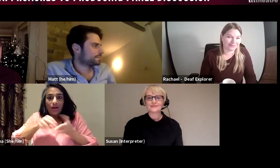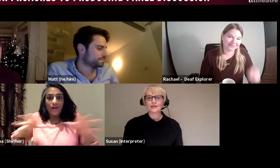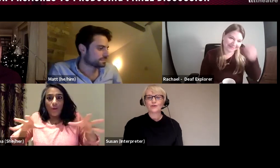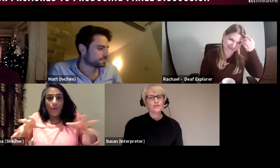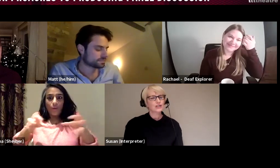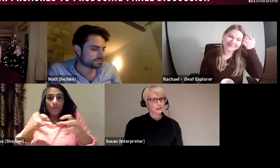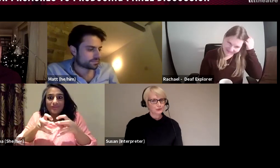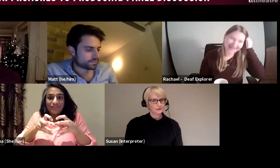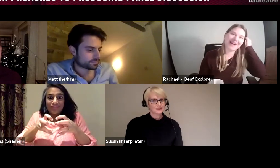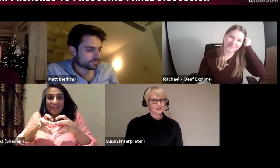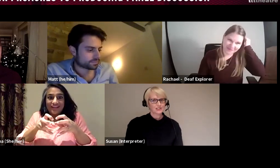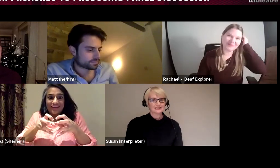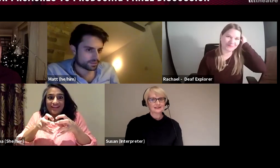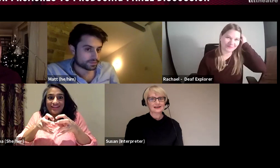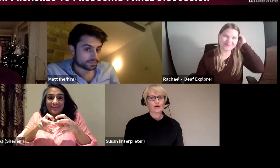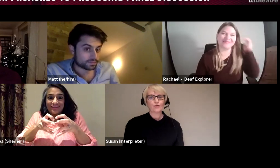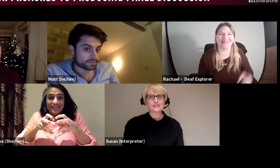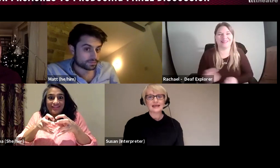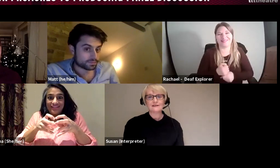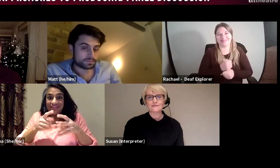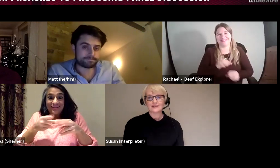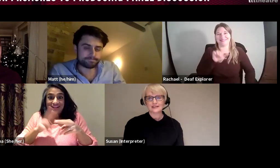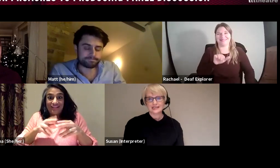you're the glue essentially that holds everything together.